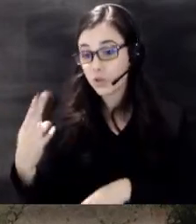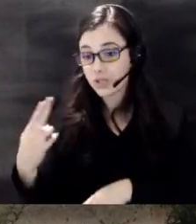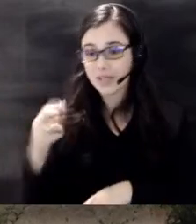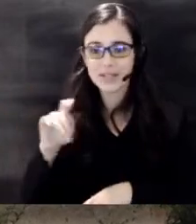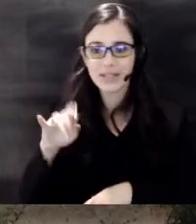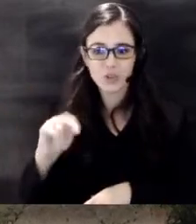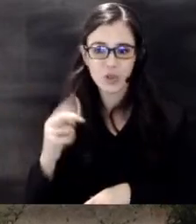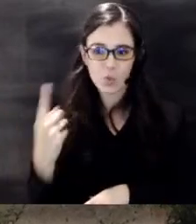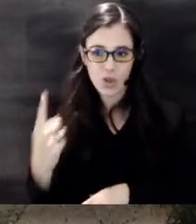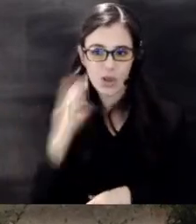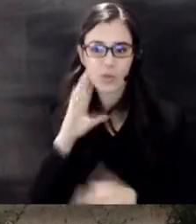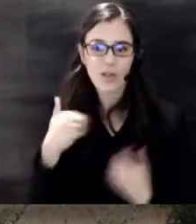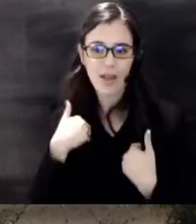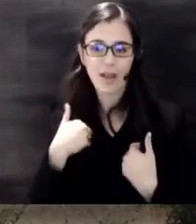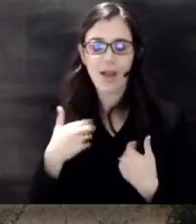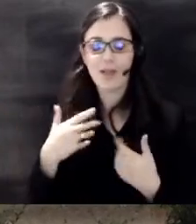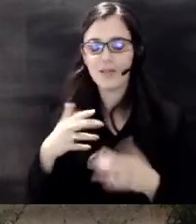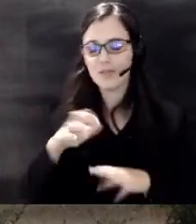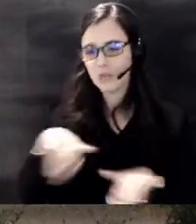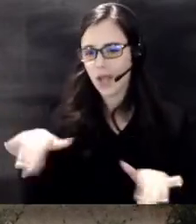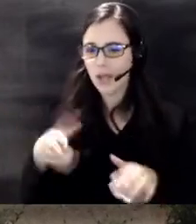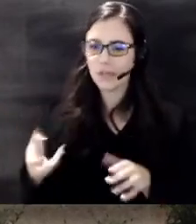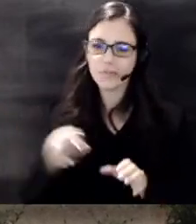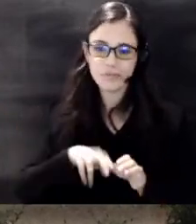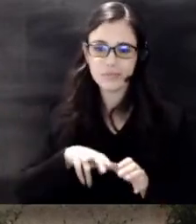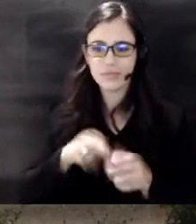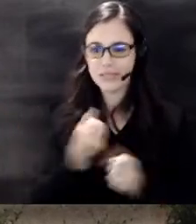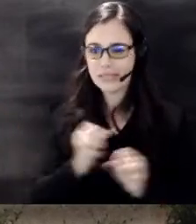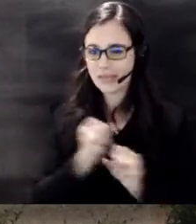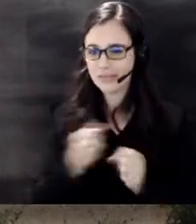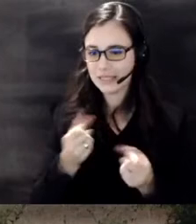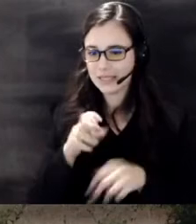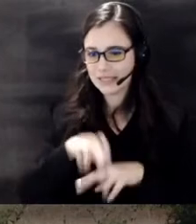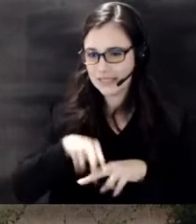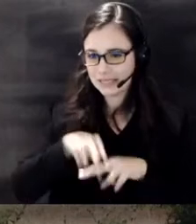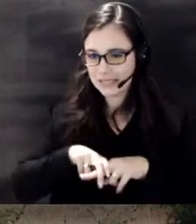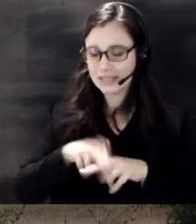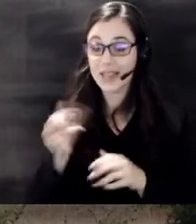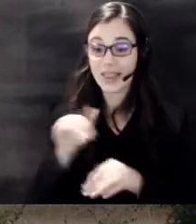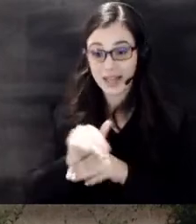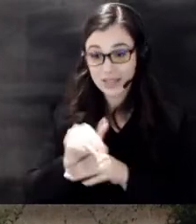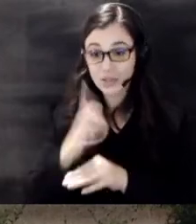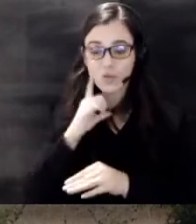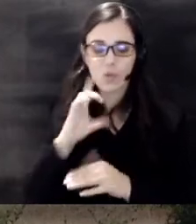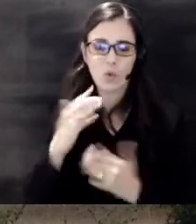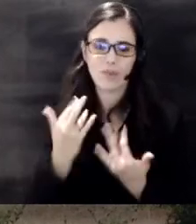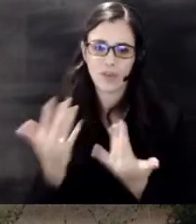passenger safety seats along with that evening at NASCAR park for our fire safety program and then